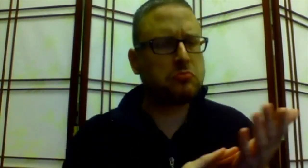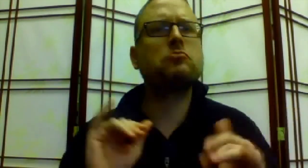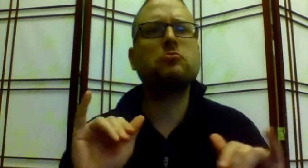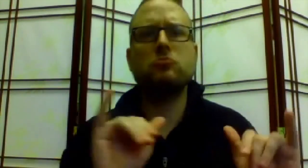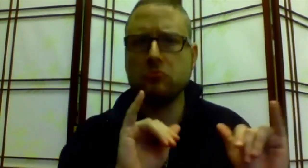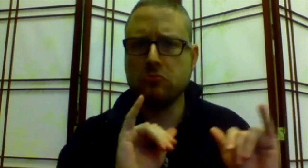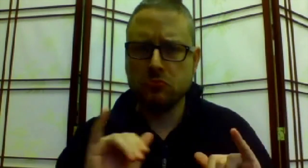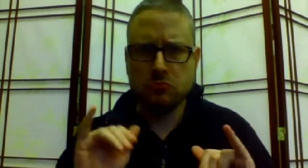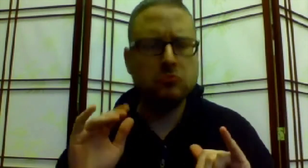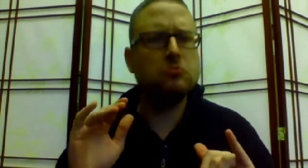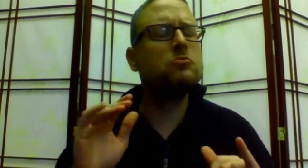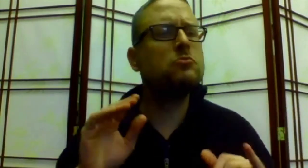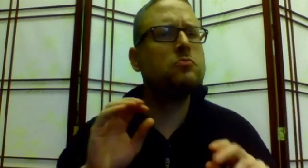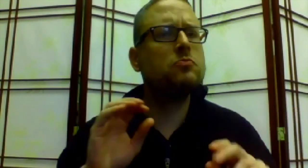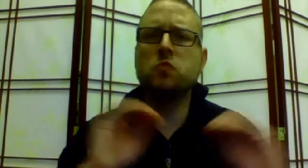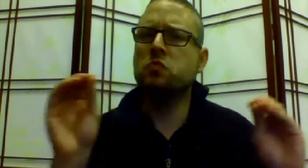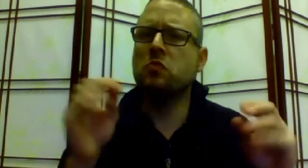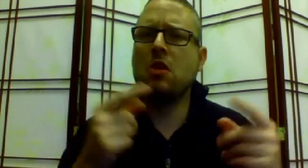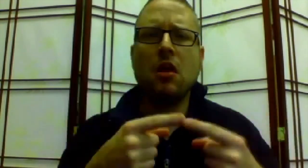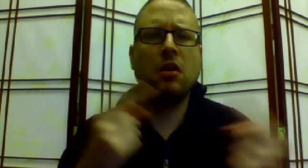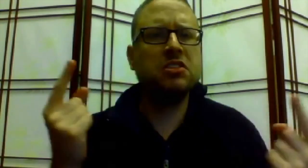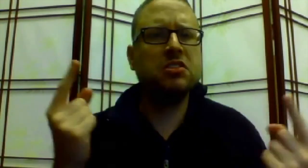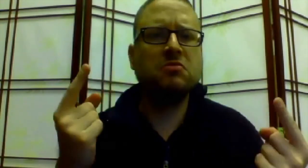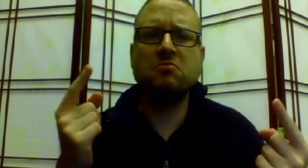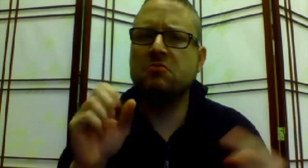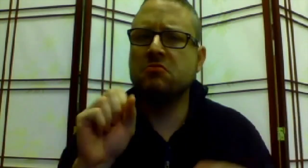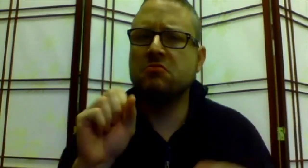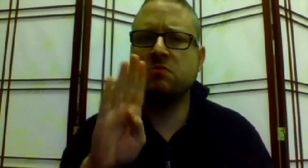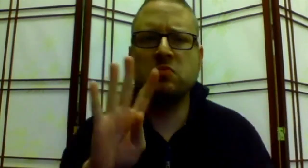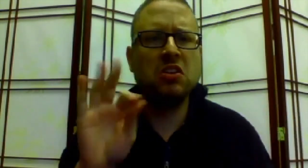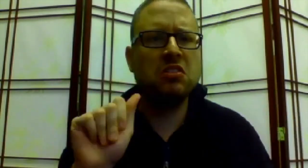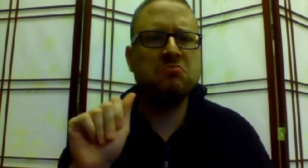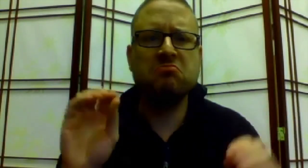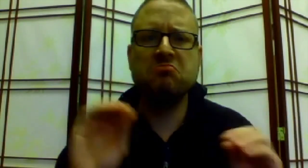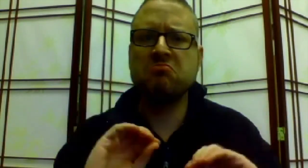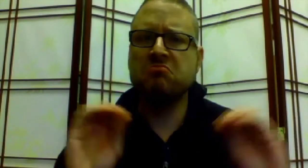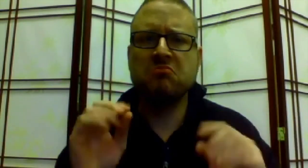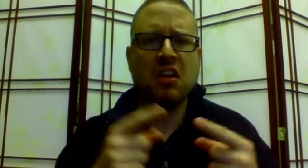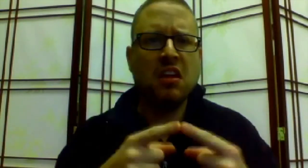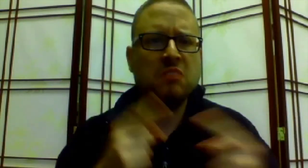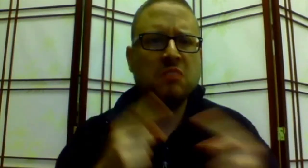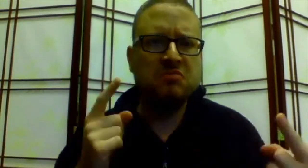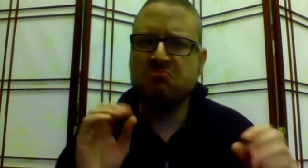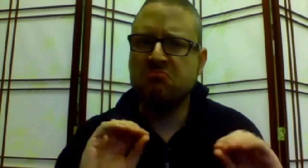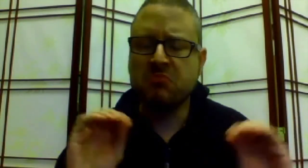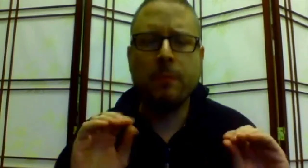We met no opposition to SB449a.